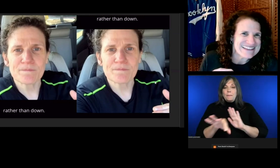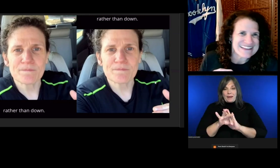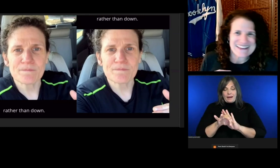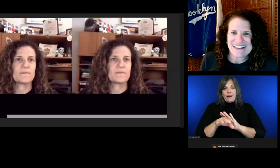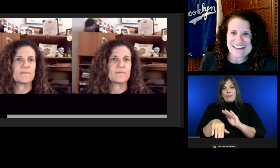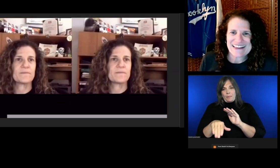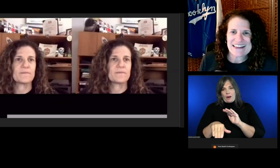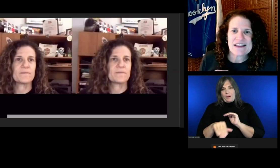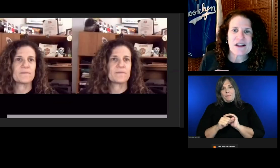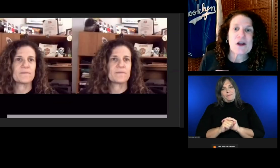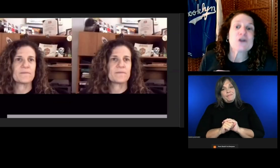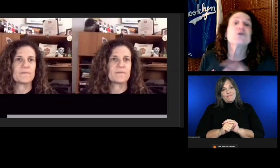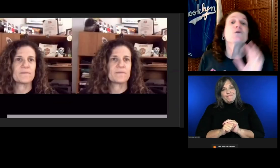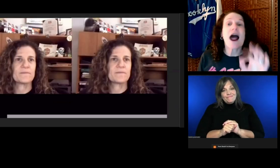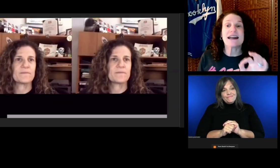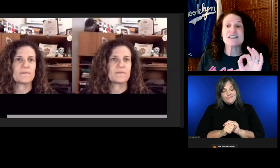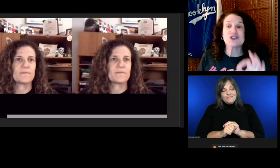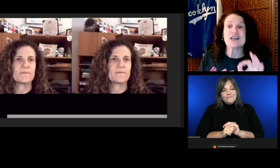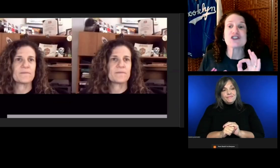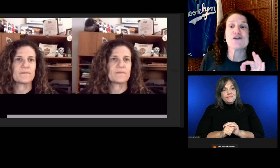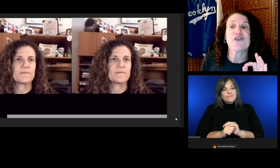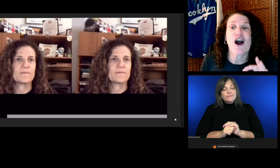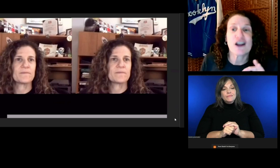Do not adjust your volume.